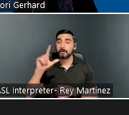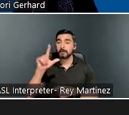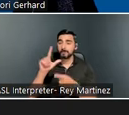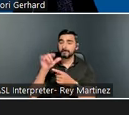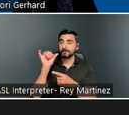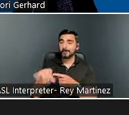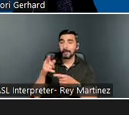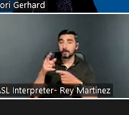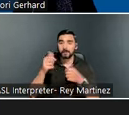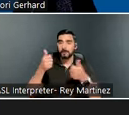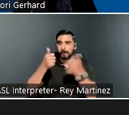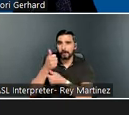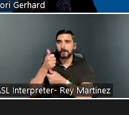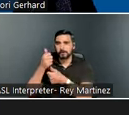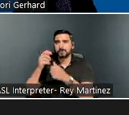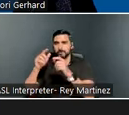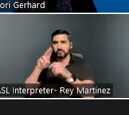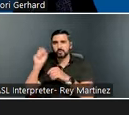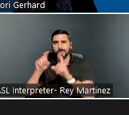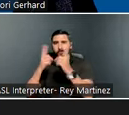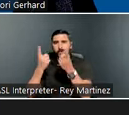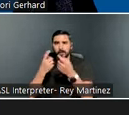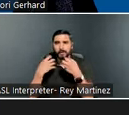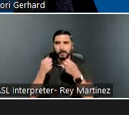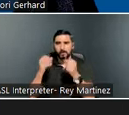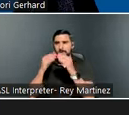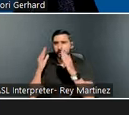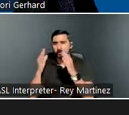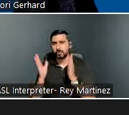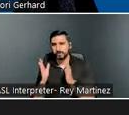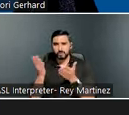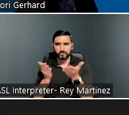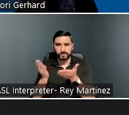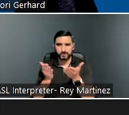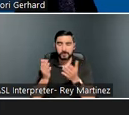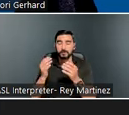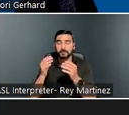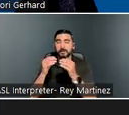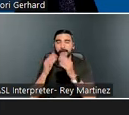Department of Health and Human Services. I will be serving as the facilitator for today's webinar. It